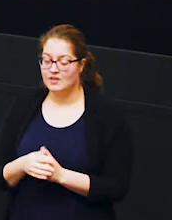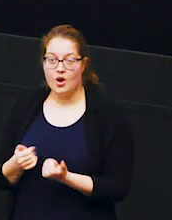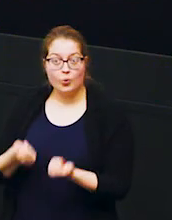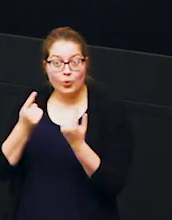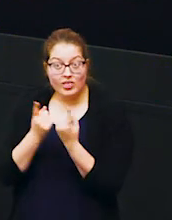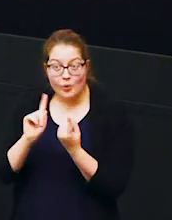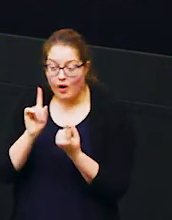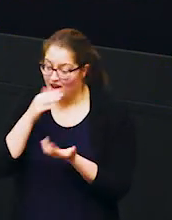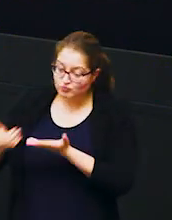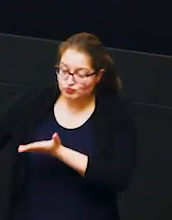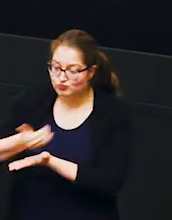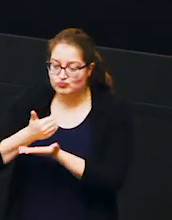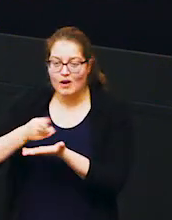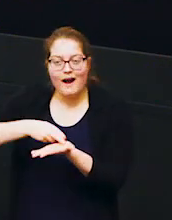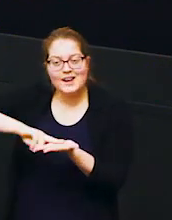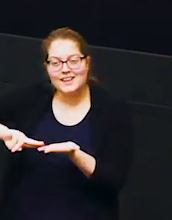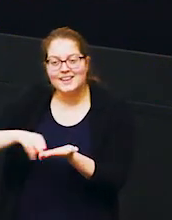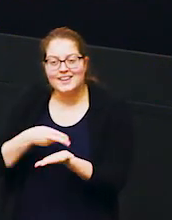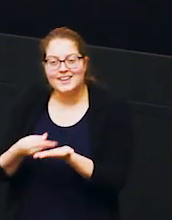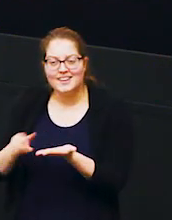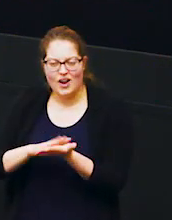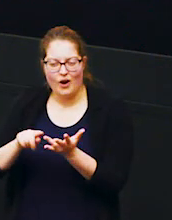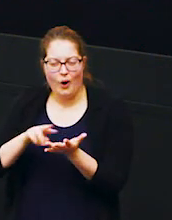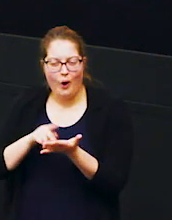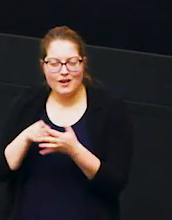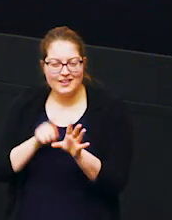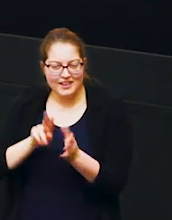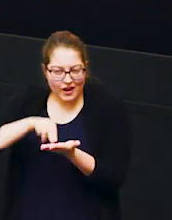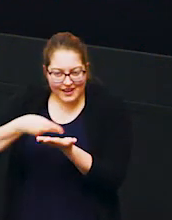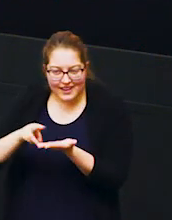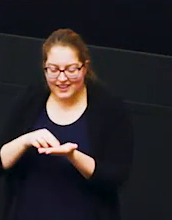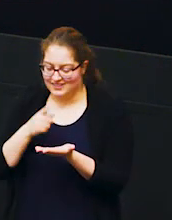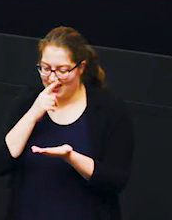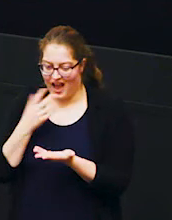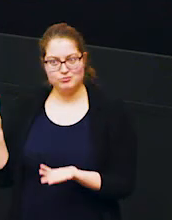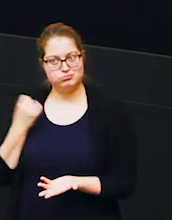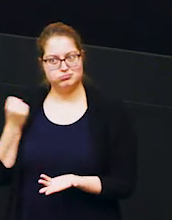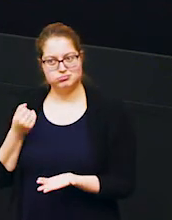harvest the honey from the bees and it's another source of income for farmers as well so we said